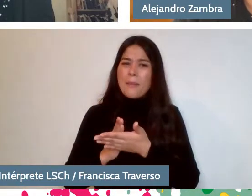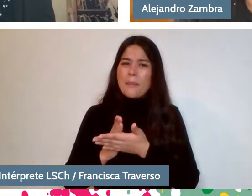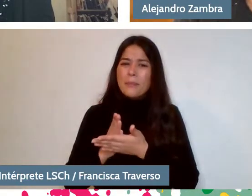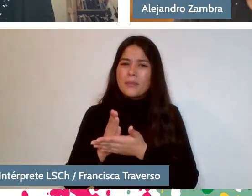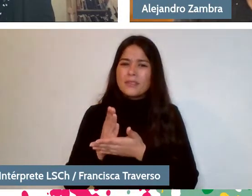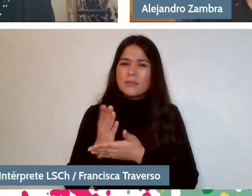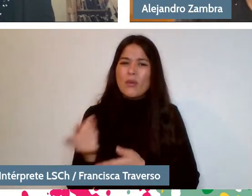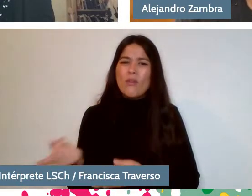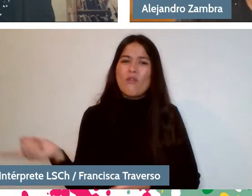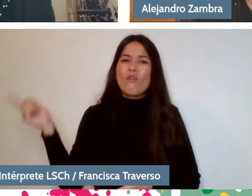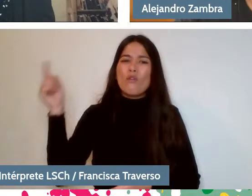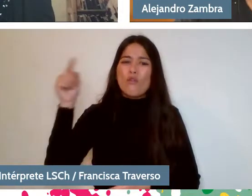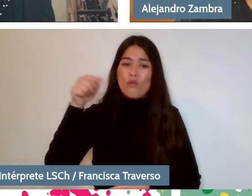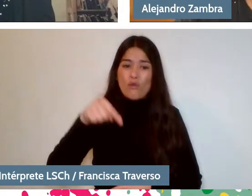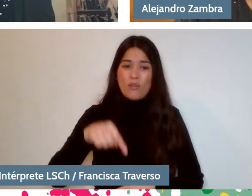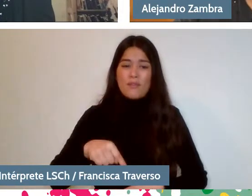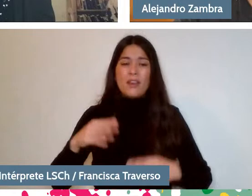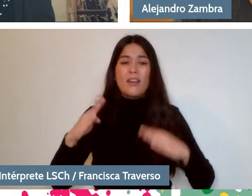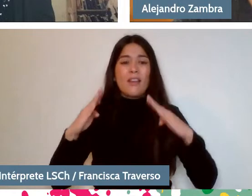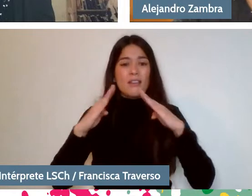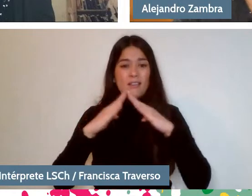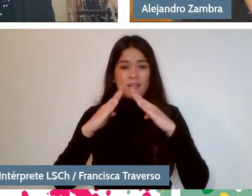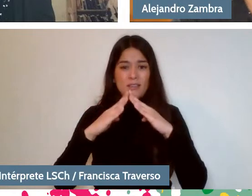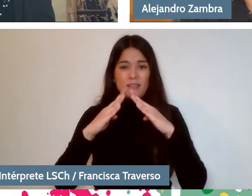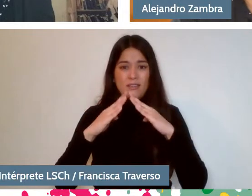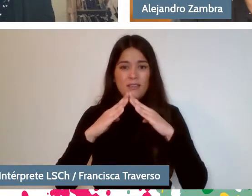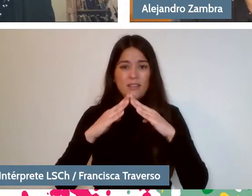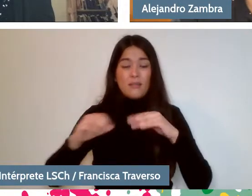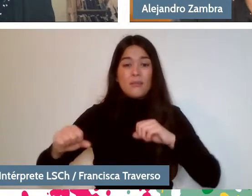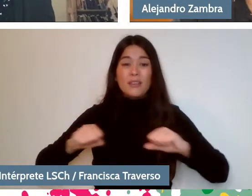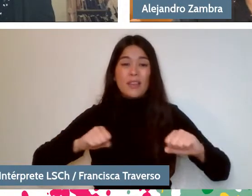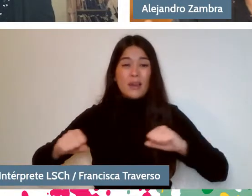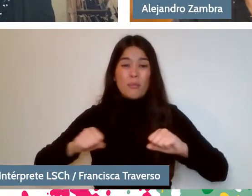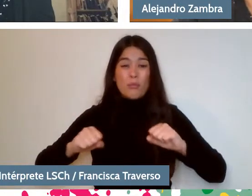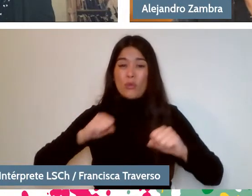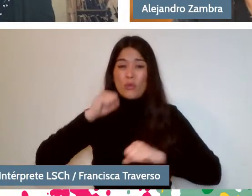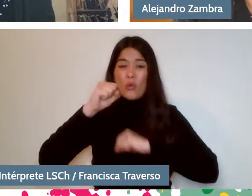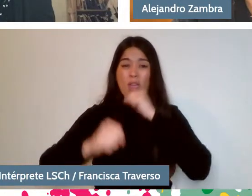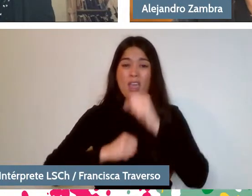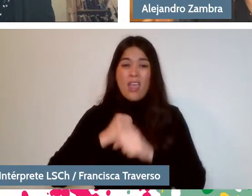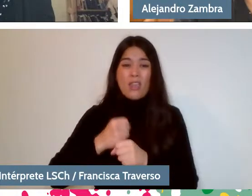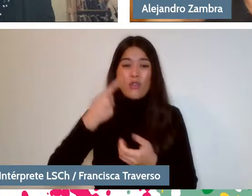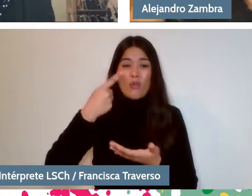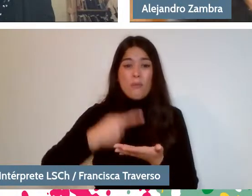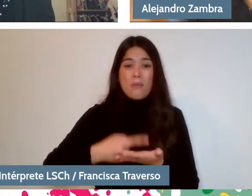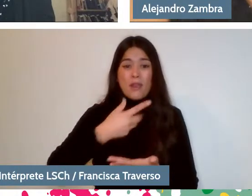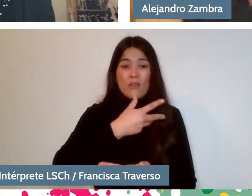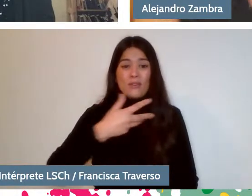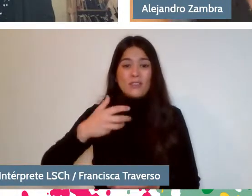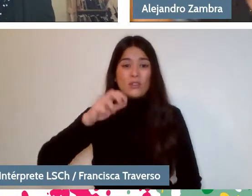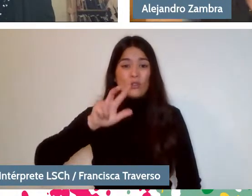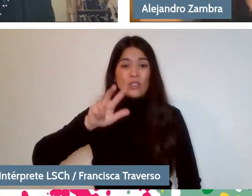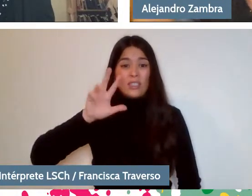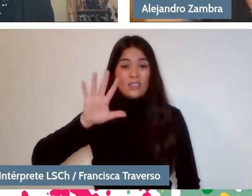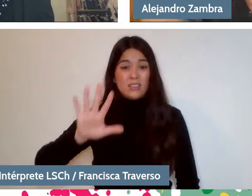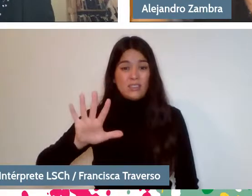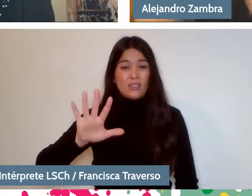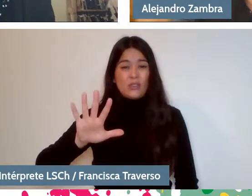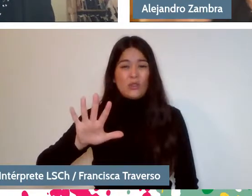in the earthquake of '85 and then see the adults interact.